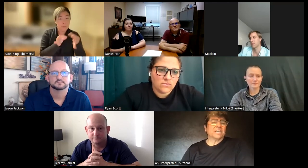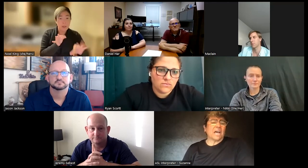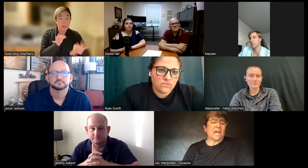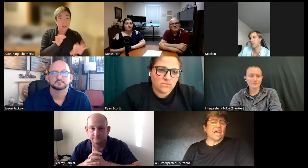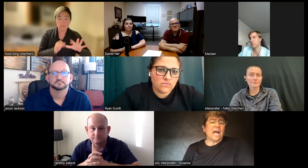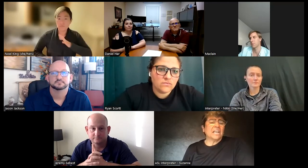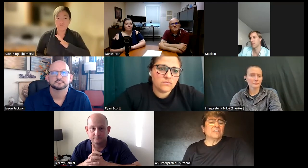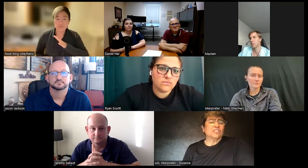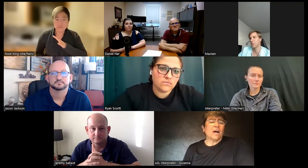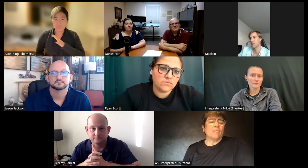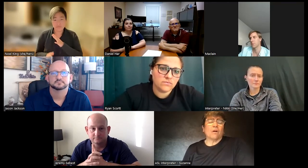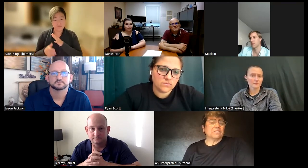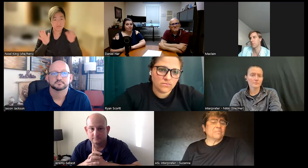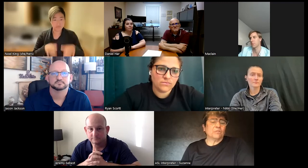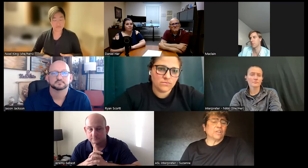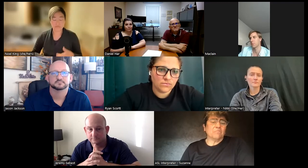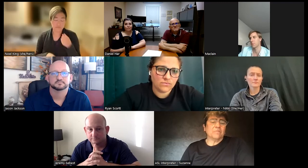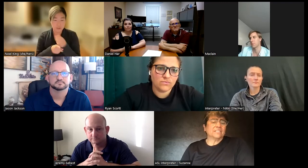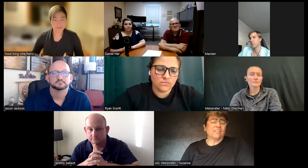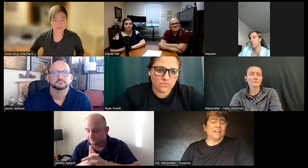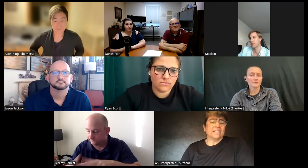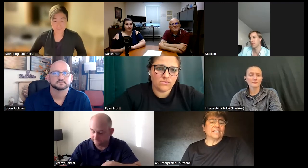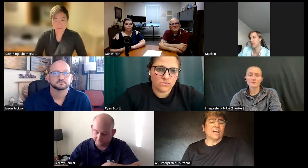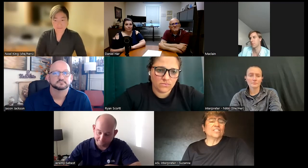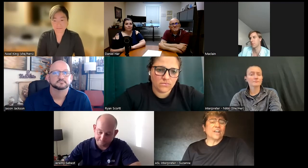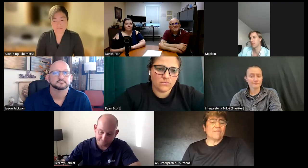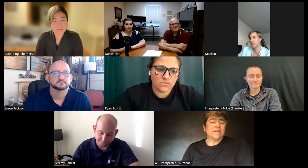in a high level job or a simple job that's fine as long as you're happy